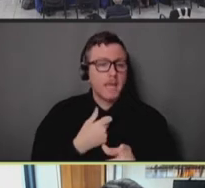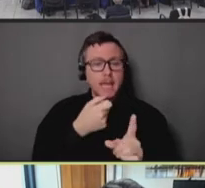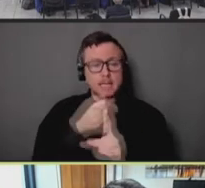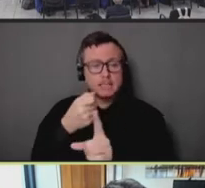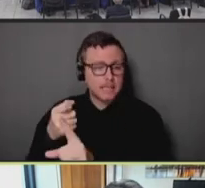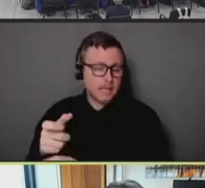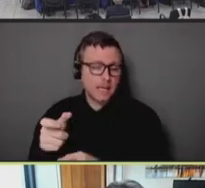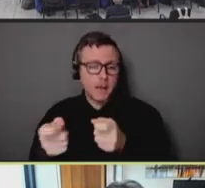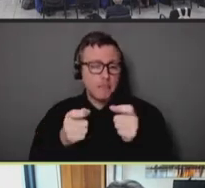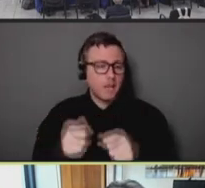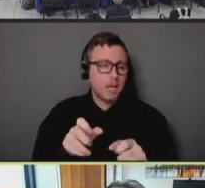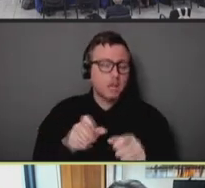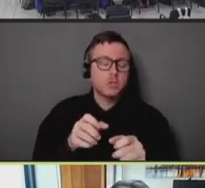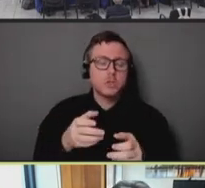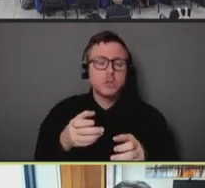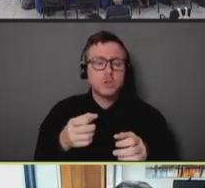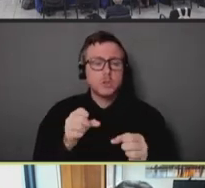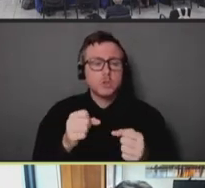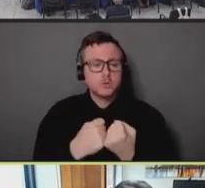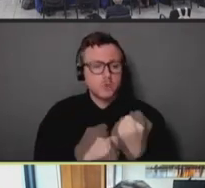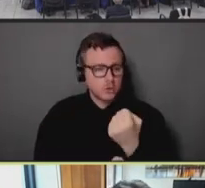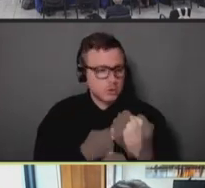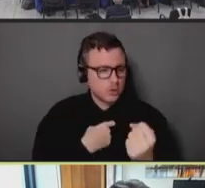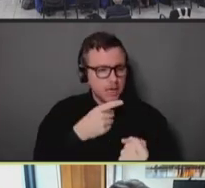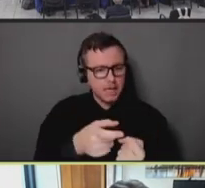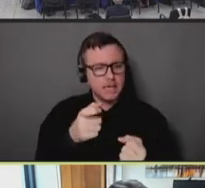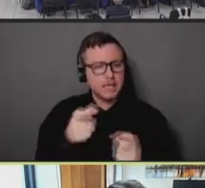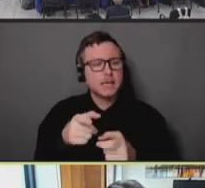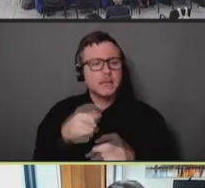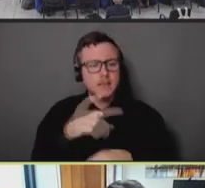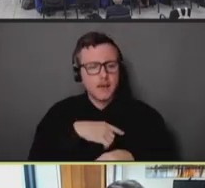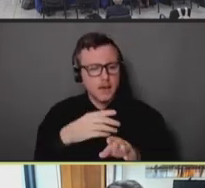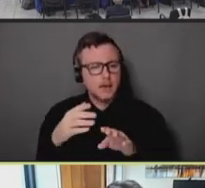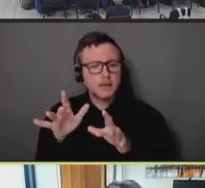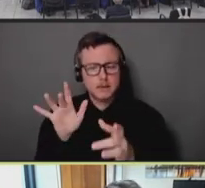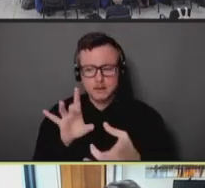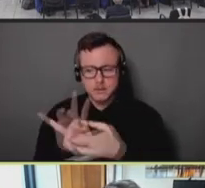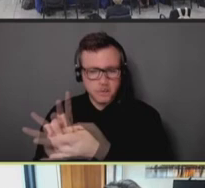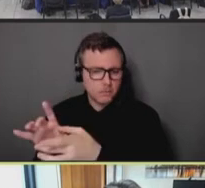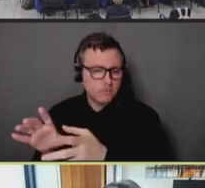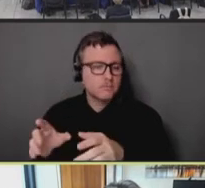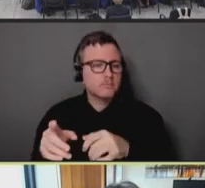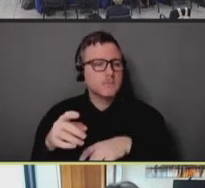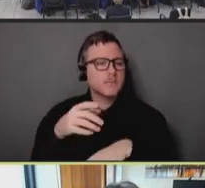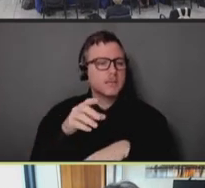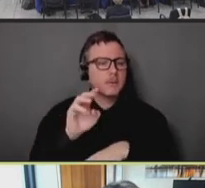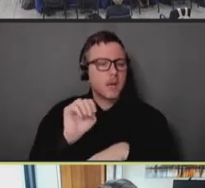emergency response groups here -- listed here. Our health department monkeypox advisory committee,